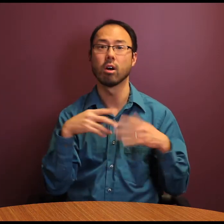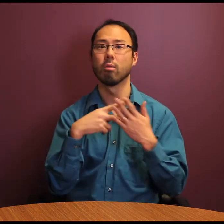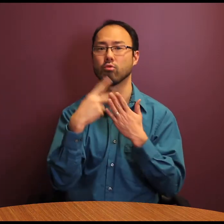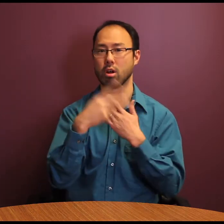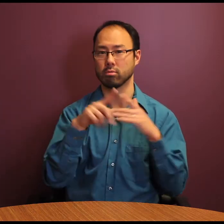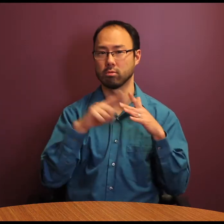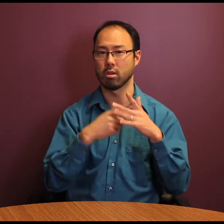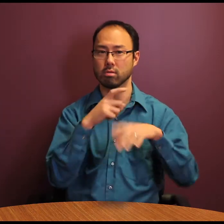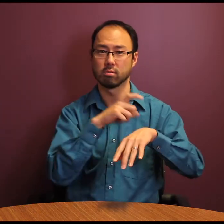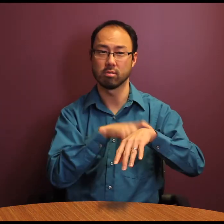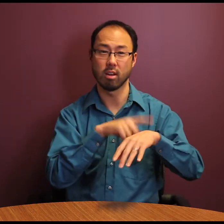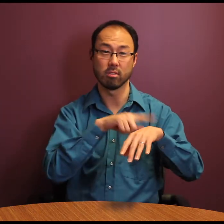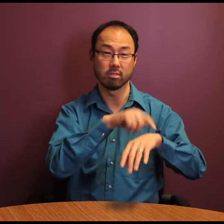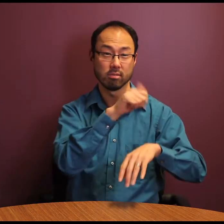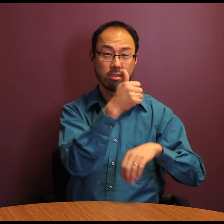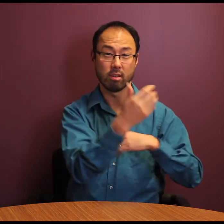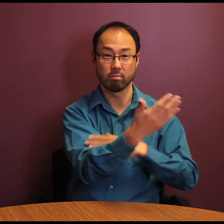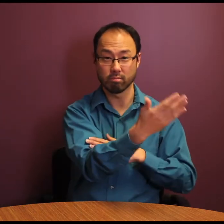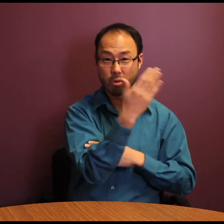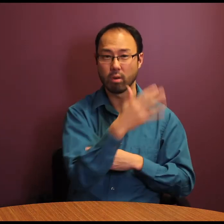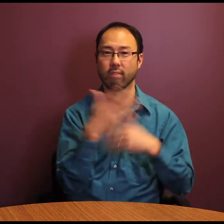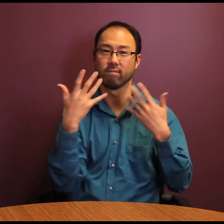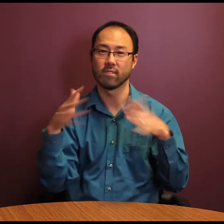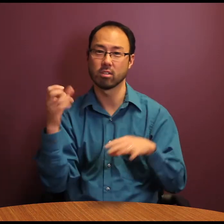Join us in the Great Hall of the Massachusetts State House, from 10 am til noon.